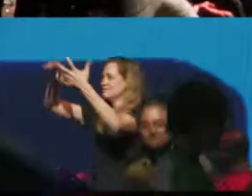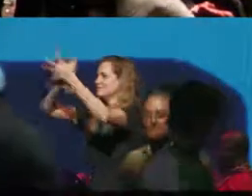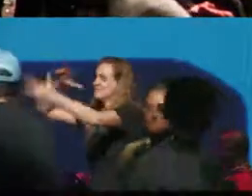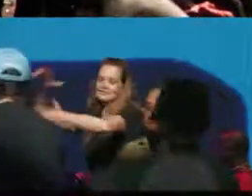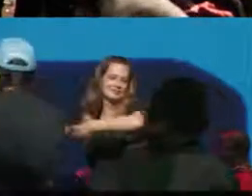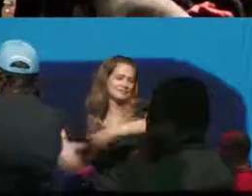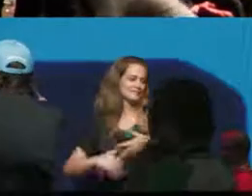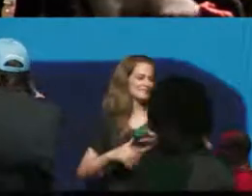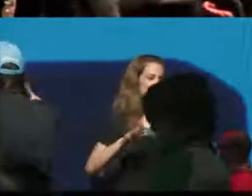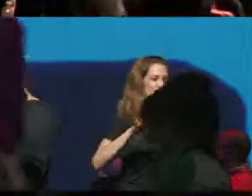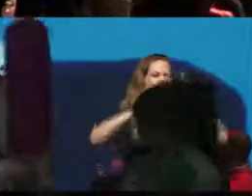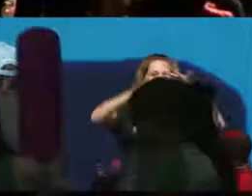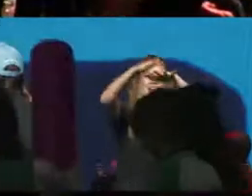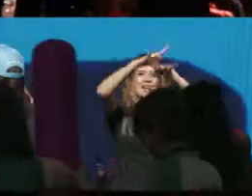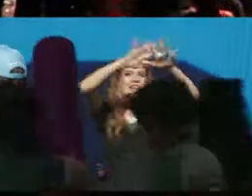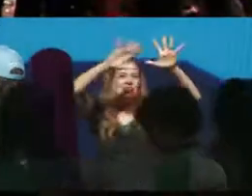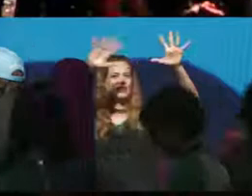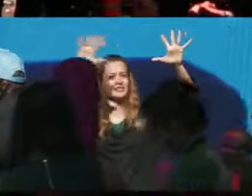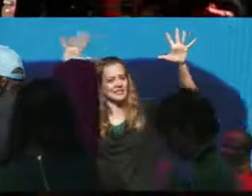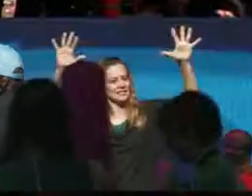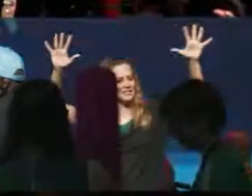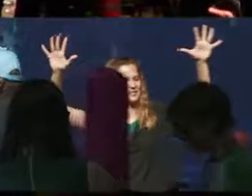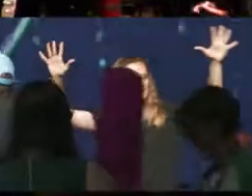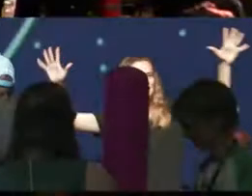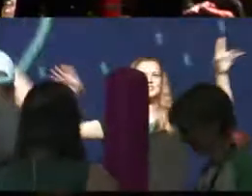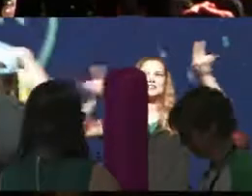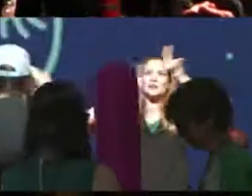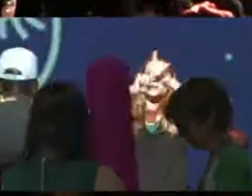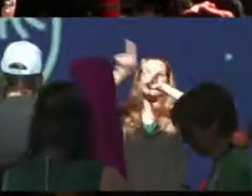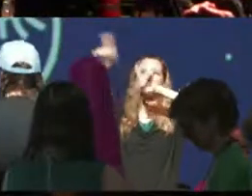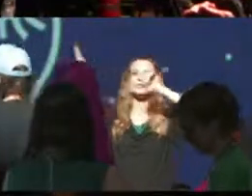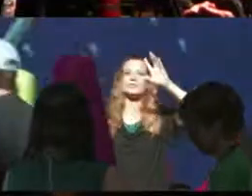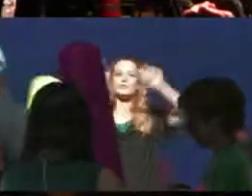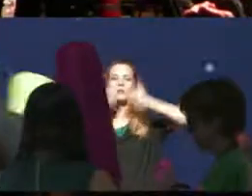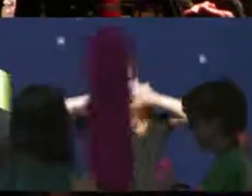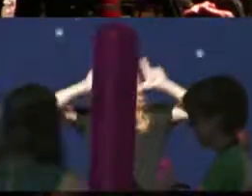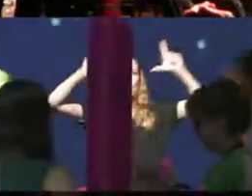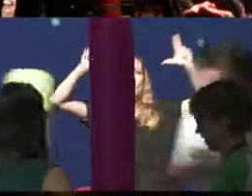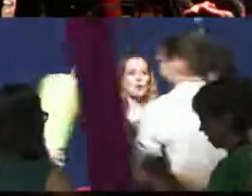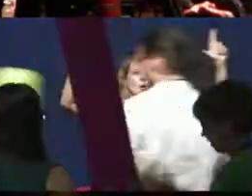Till the night sky is woken is it. Till the night sky is woken, is broken. Rules are meant to be broken,